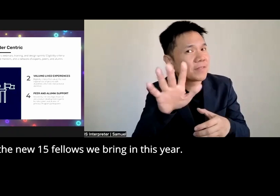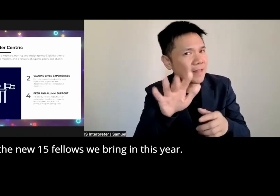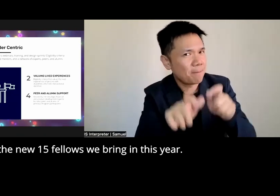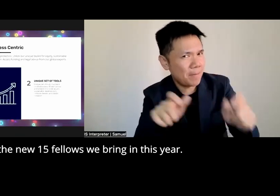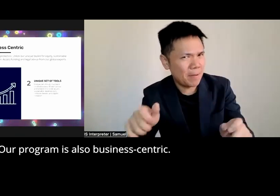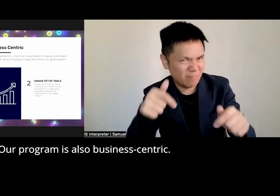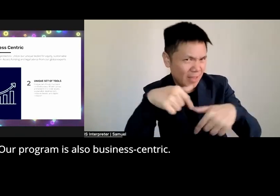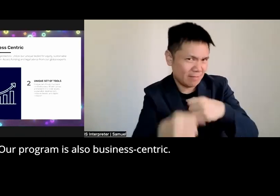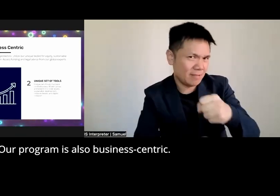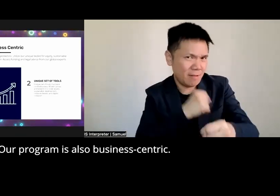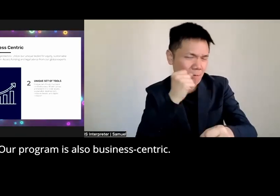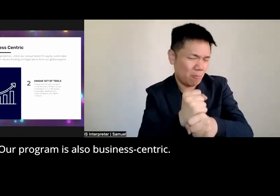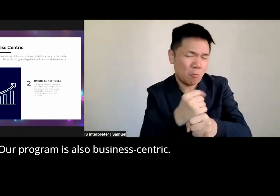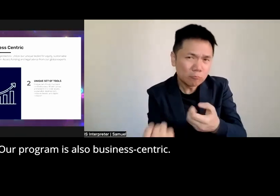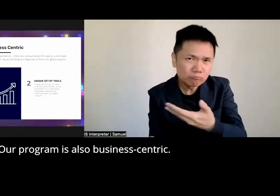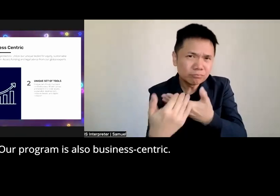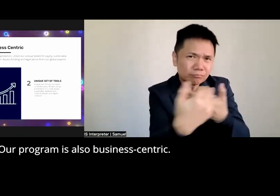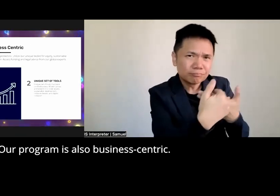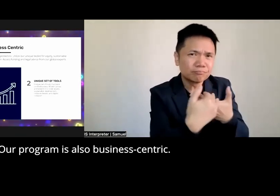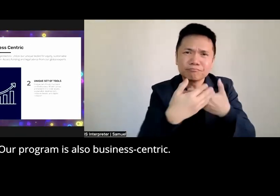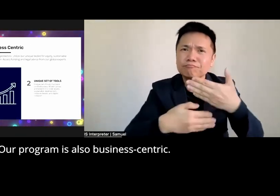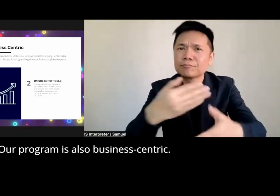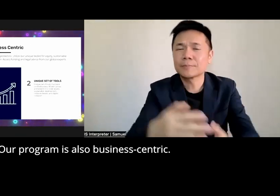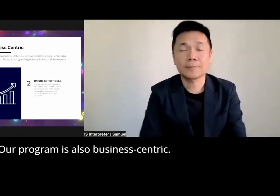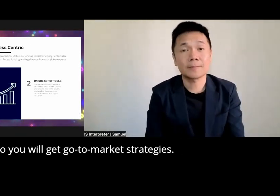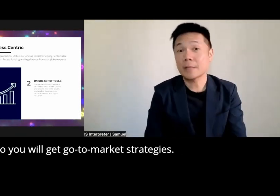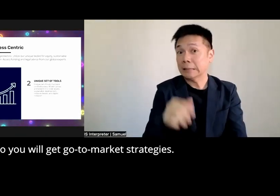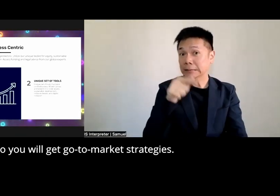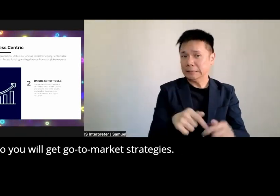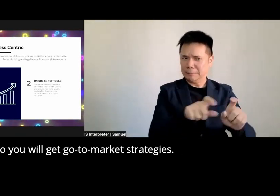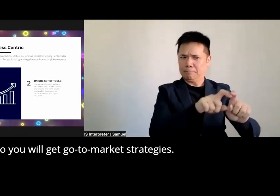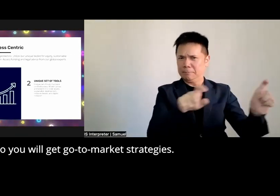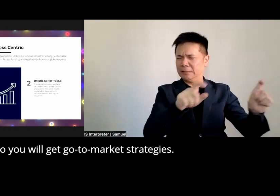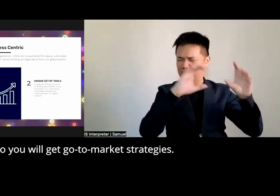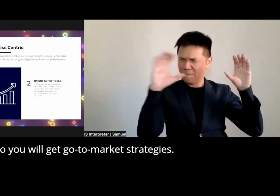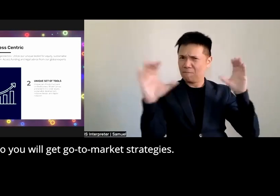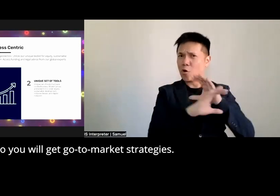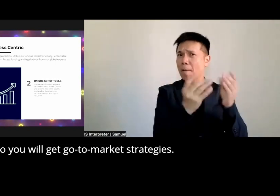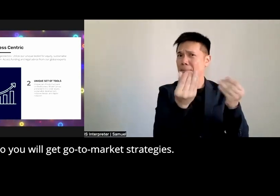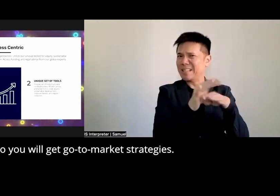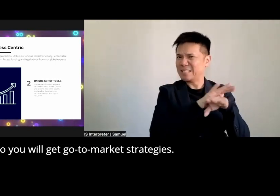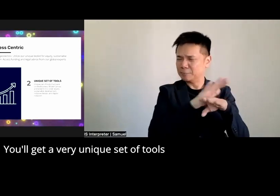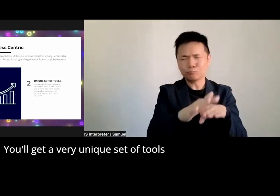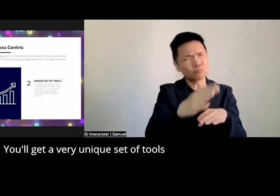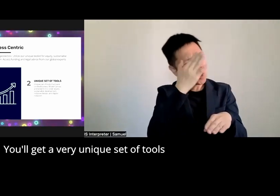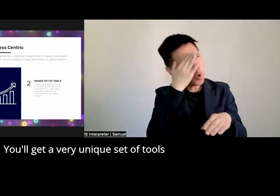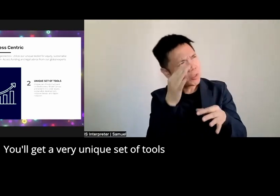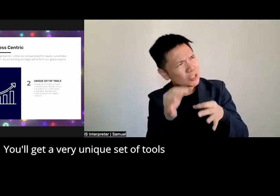year our program is also business Centric so you will get go to market strategies you'll get a very